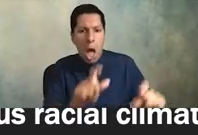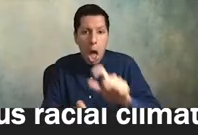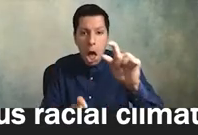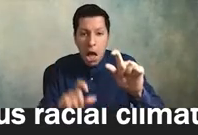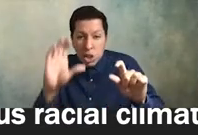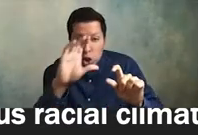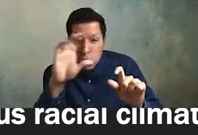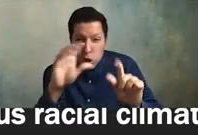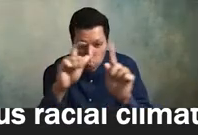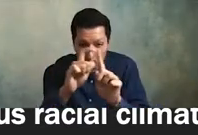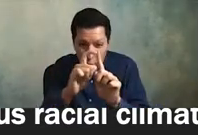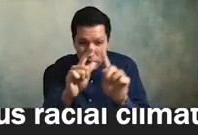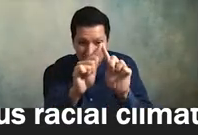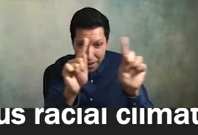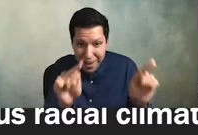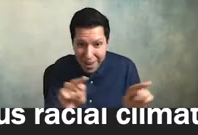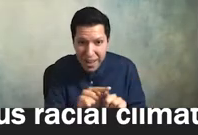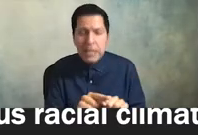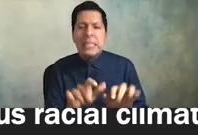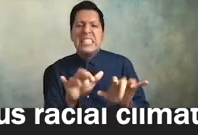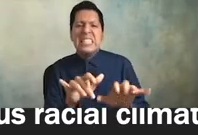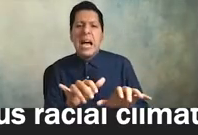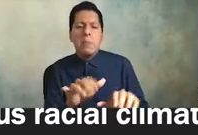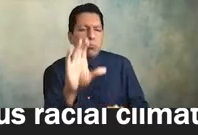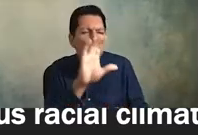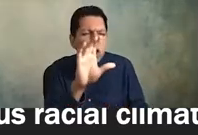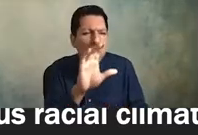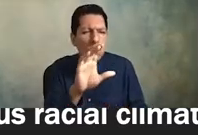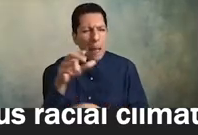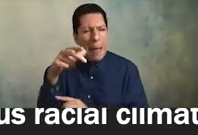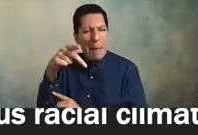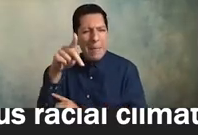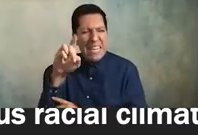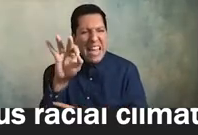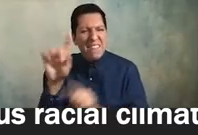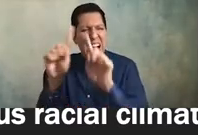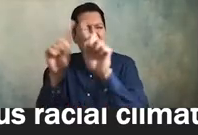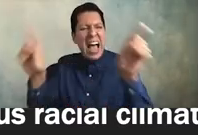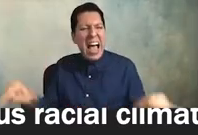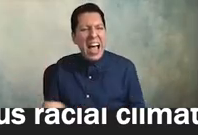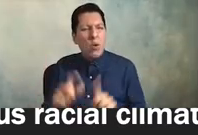in the upper right hand corner i will type into the search window race racial